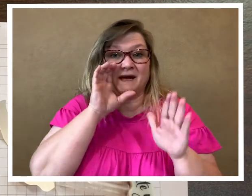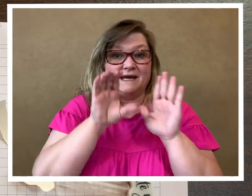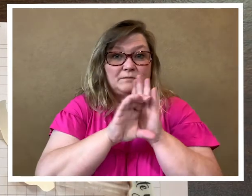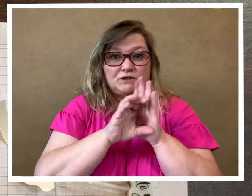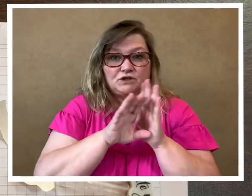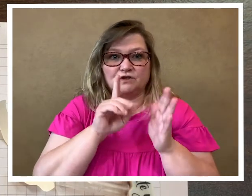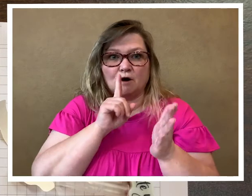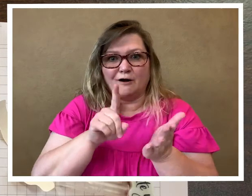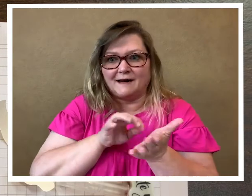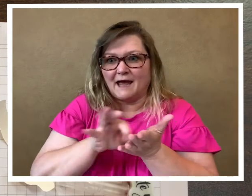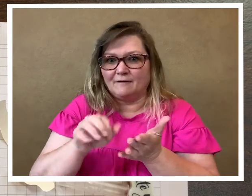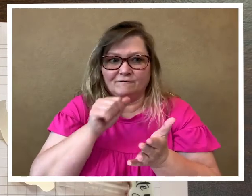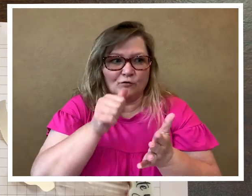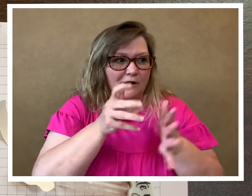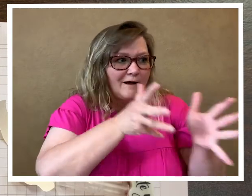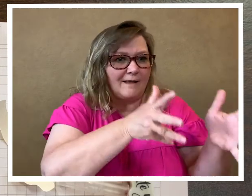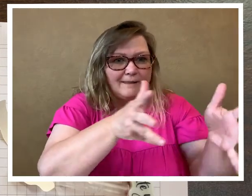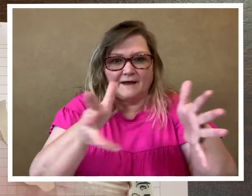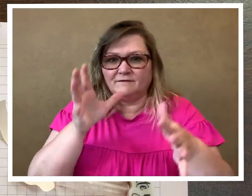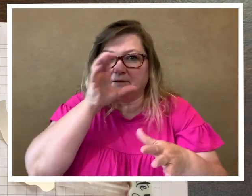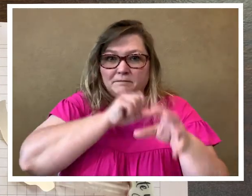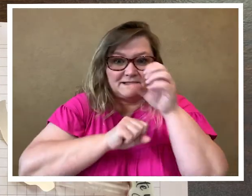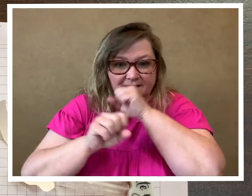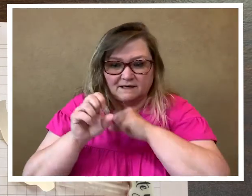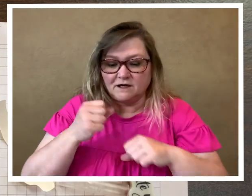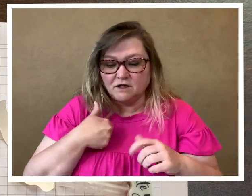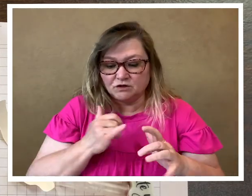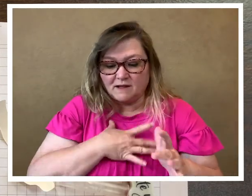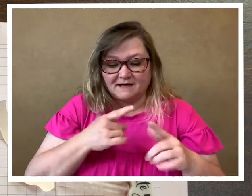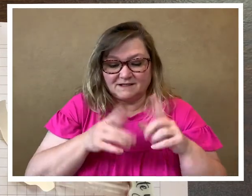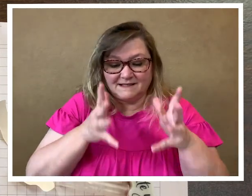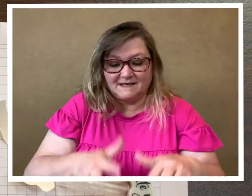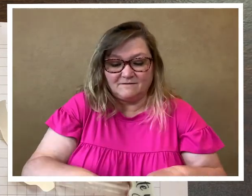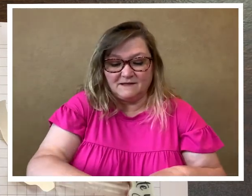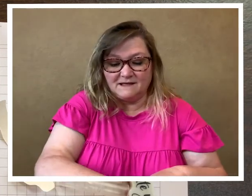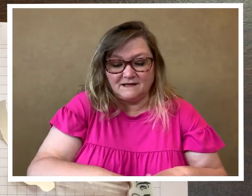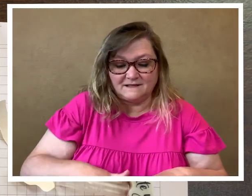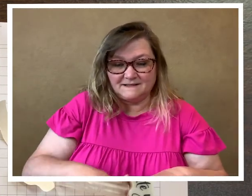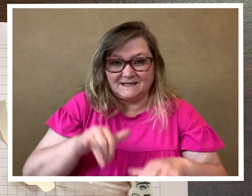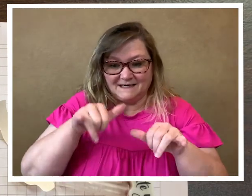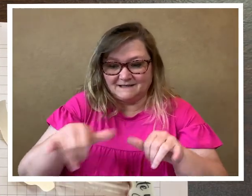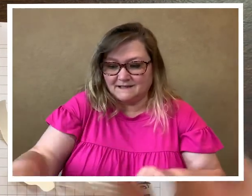images are accounted for or not left and missing. so I like to leave this inside.